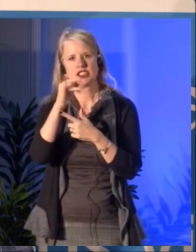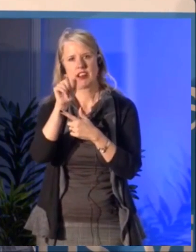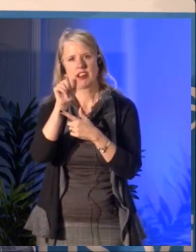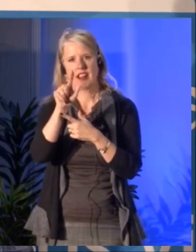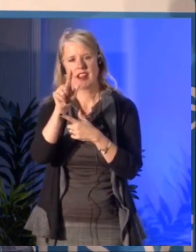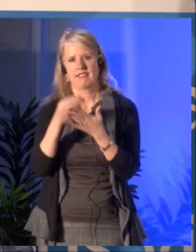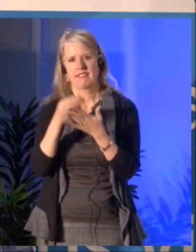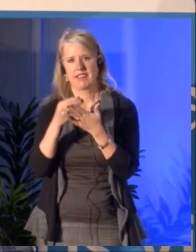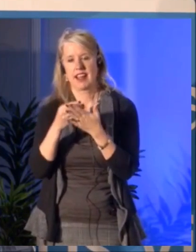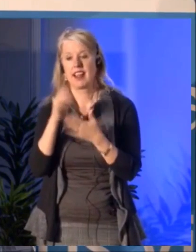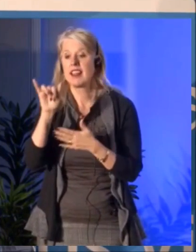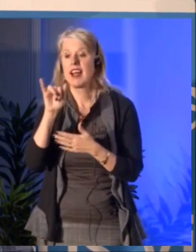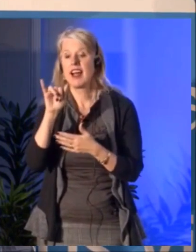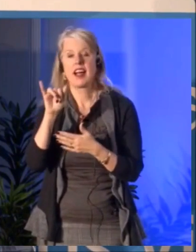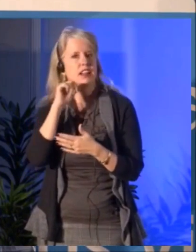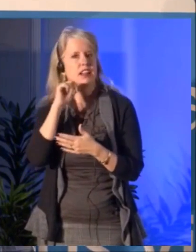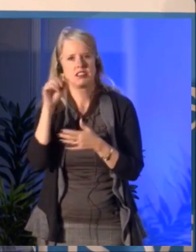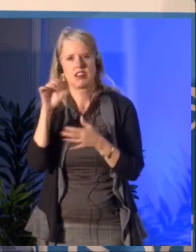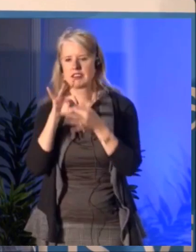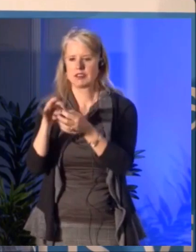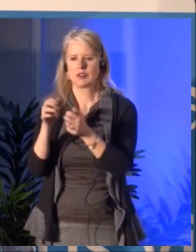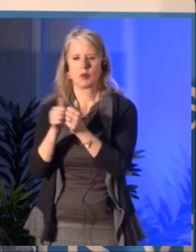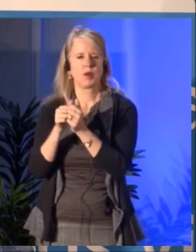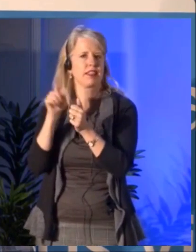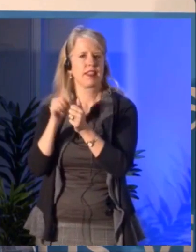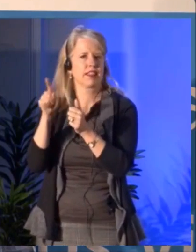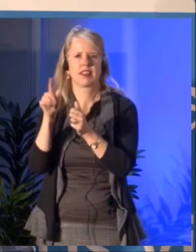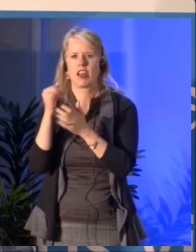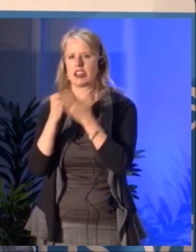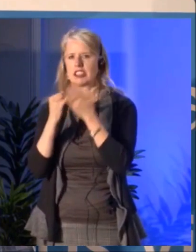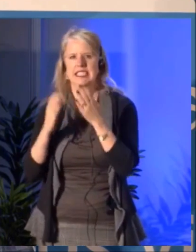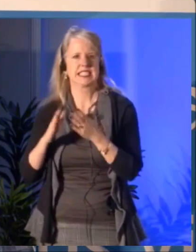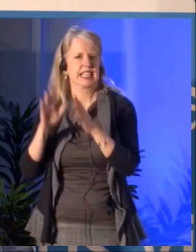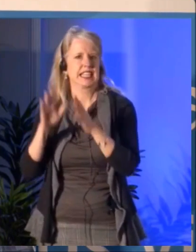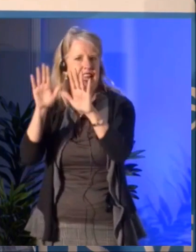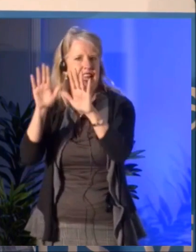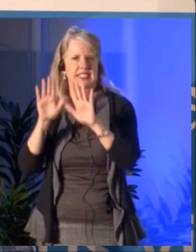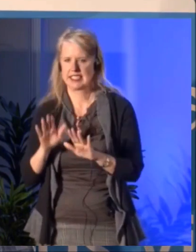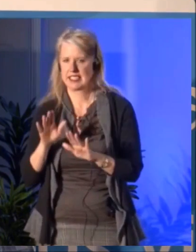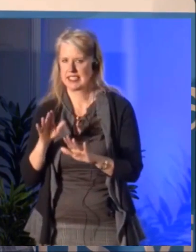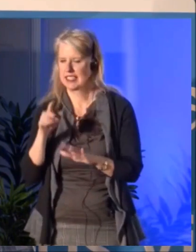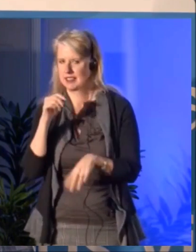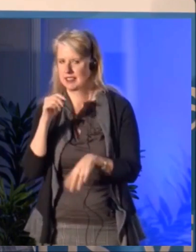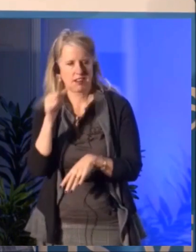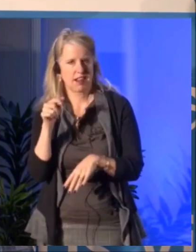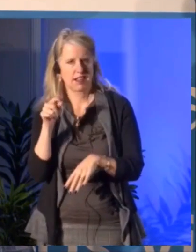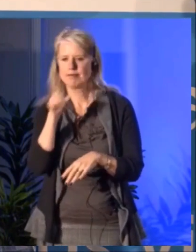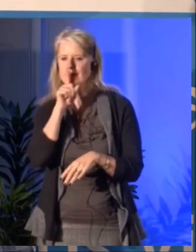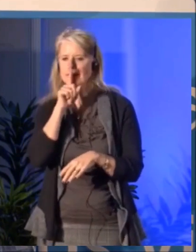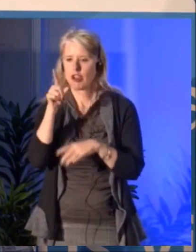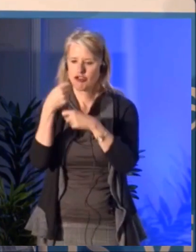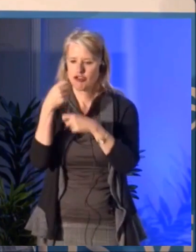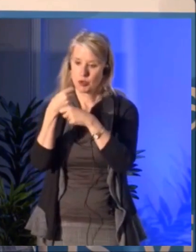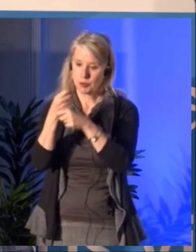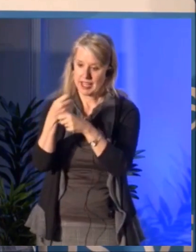The other thing I want to say is that there's something new in the landscape of the Canada Council right now and that's the digital fund.